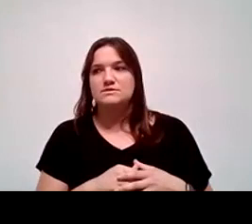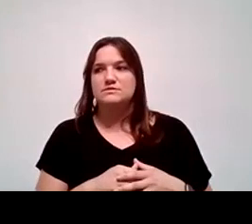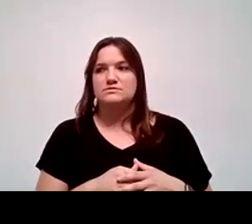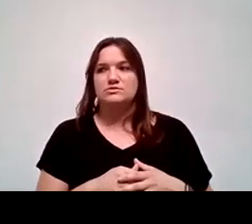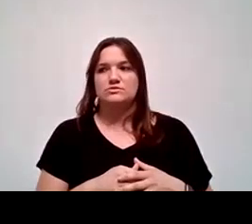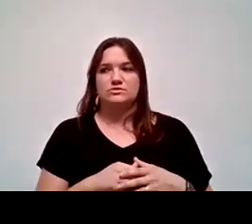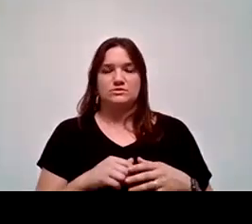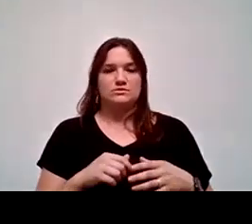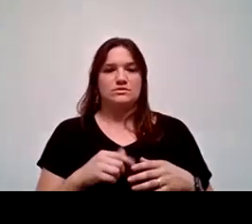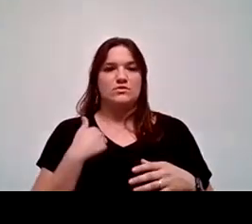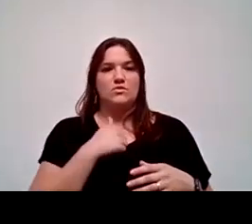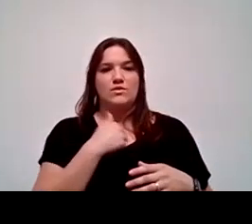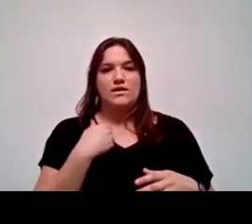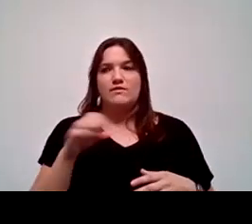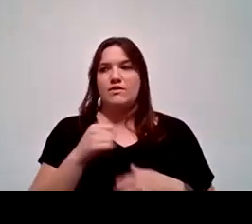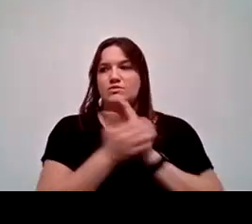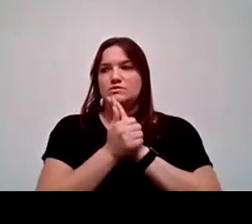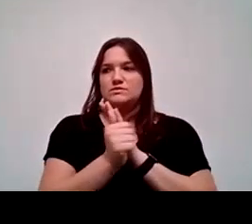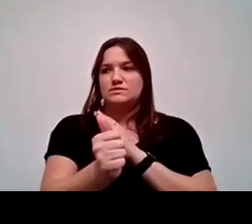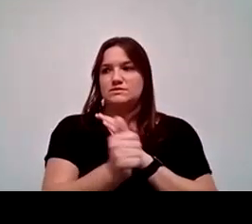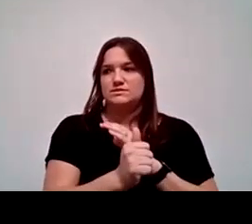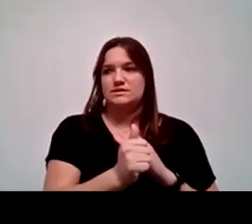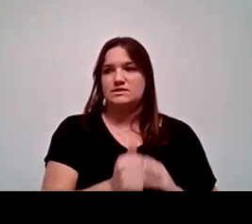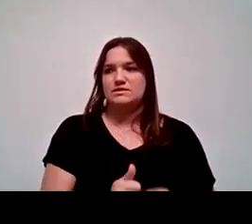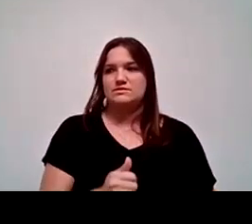We have other skills that are certainly emphasized.